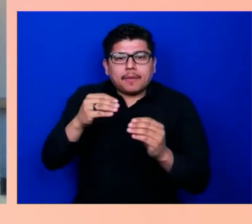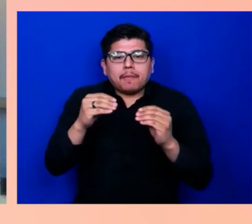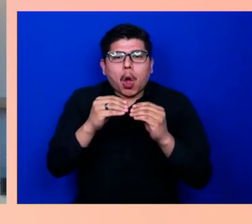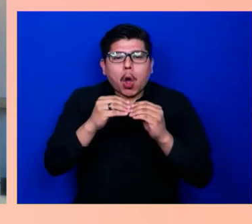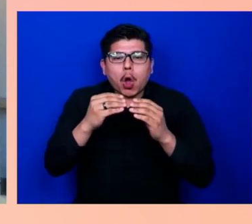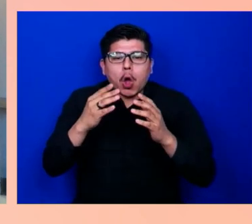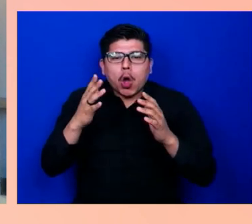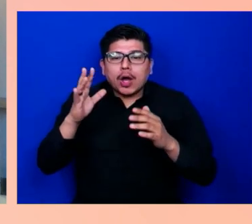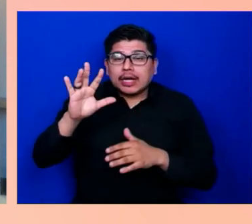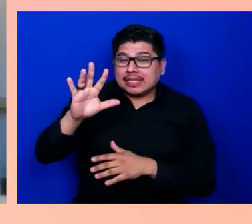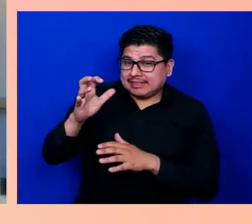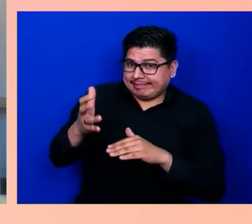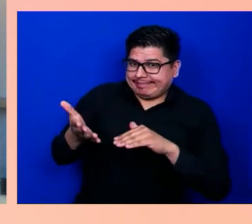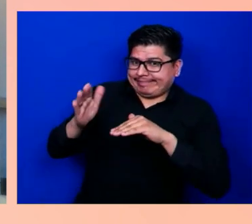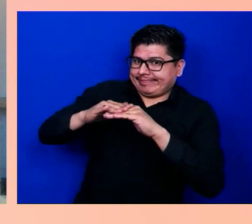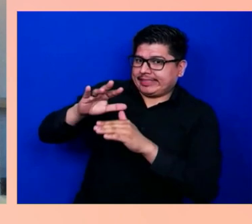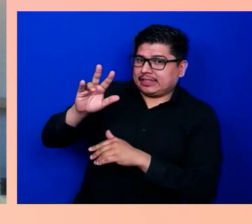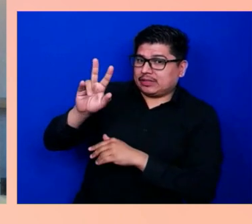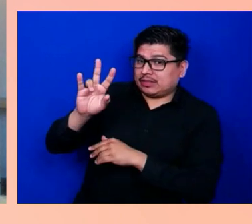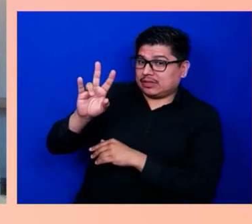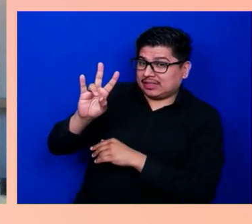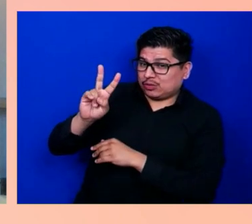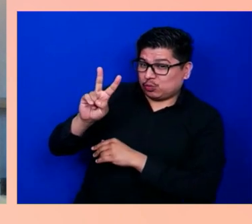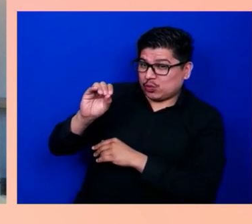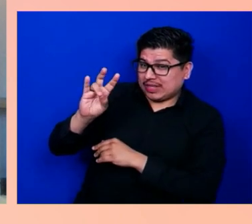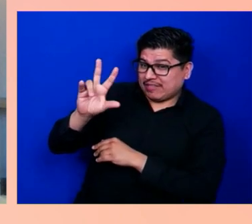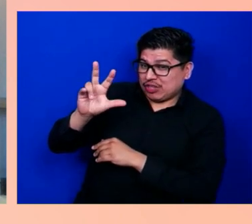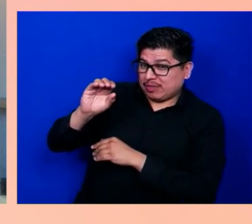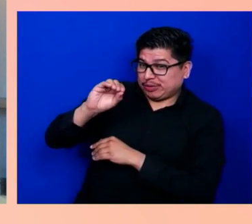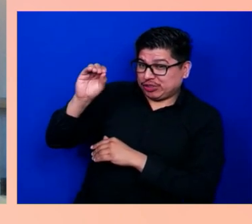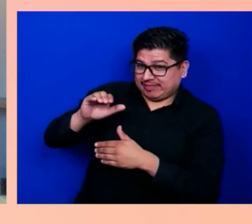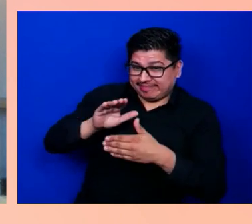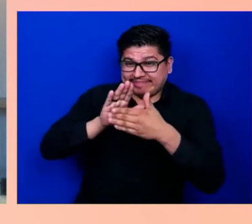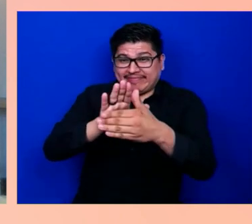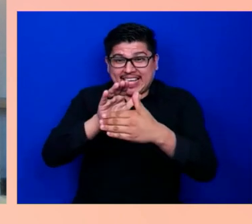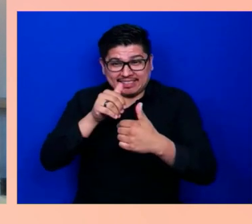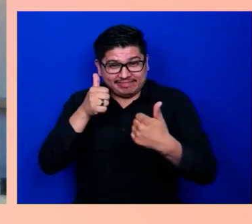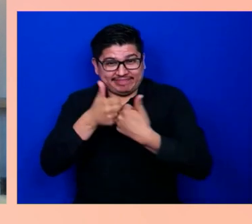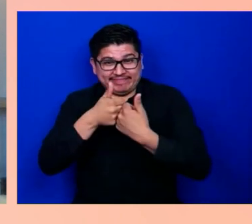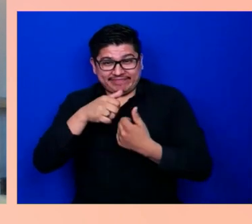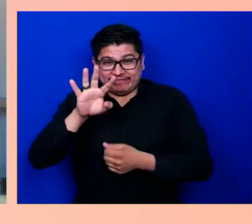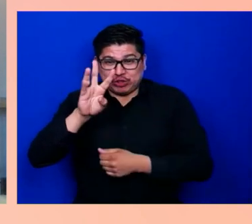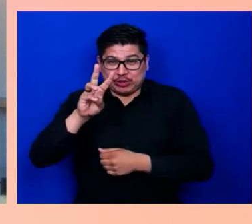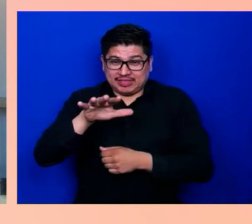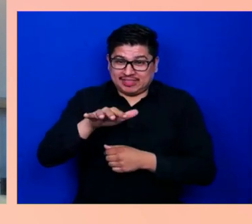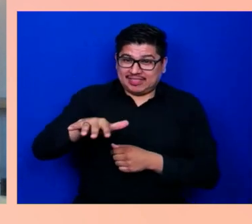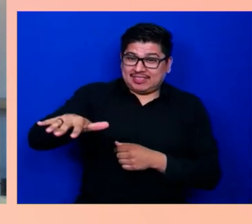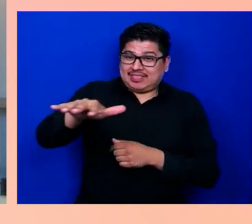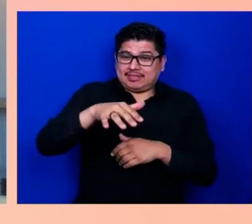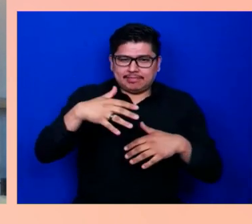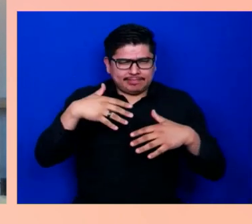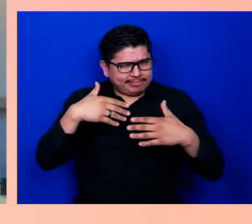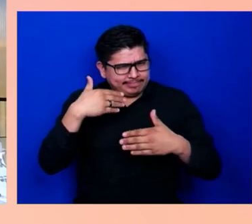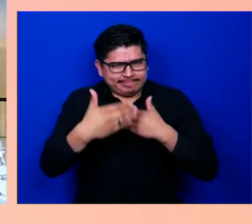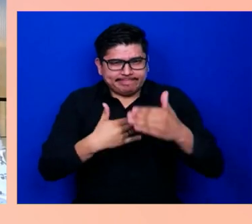challenges, with 46 of them saying that they have previously taken the wrong dosage. Now, that clearly is not what we want to be have happening.